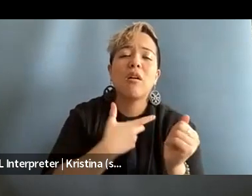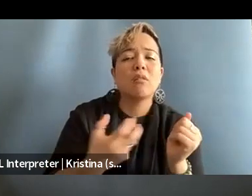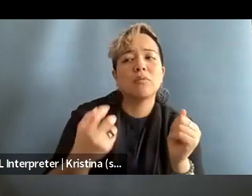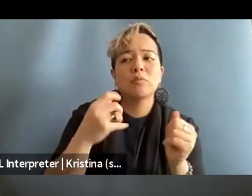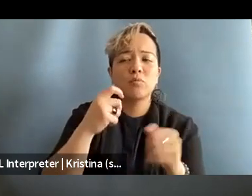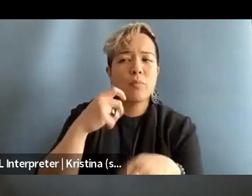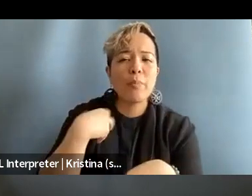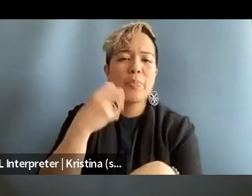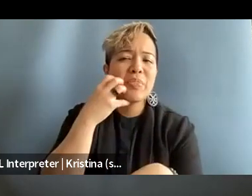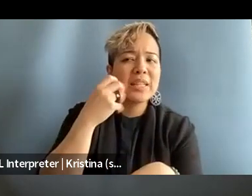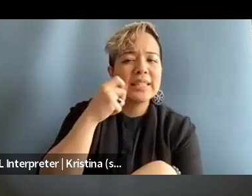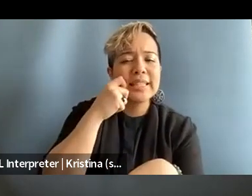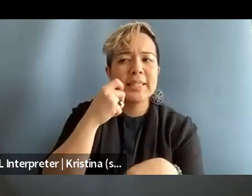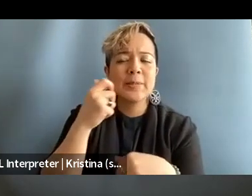This is not okay, it's wrong.